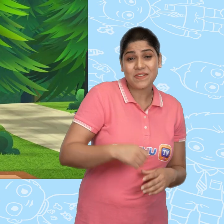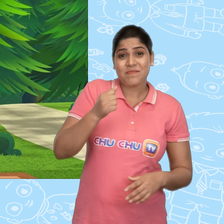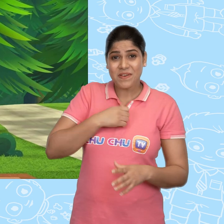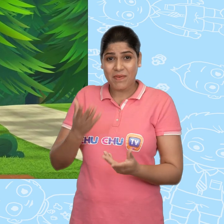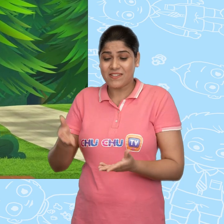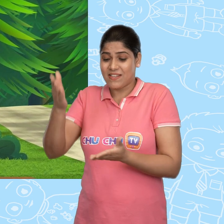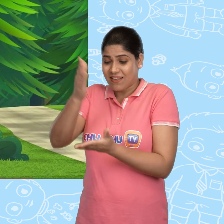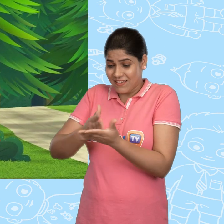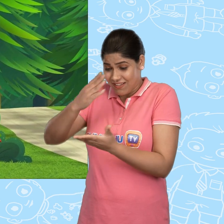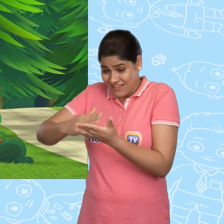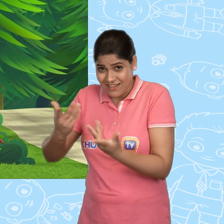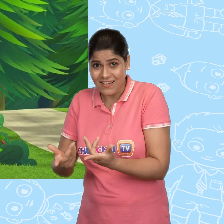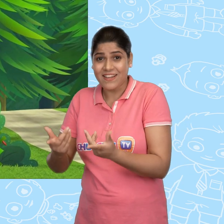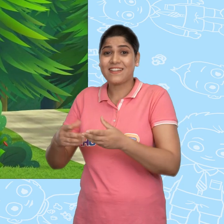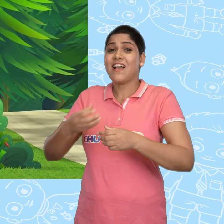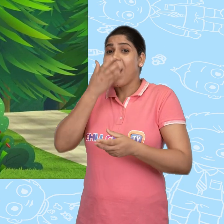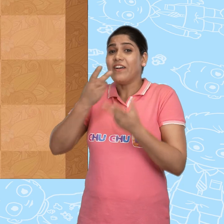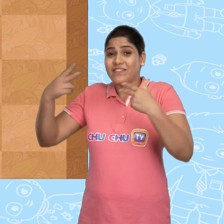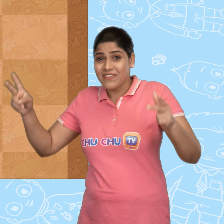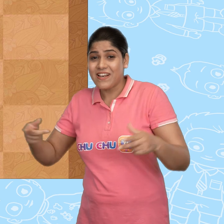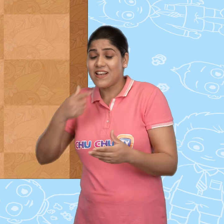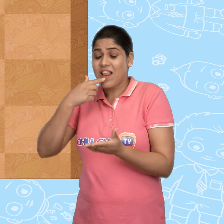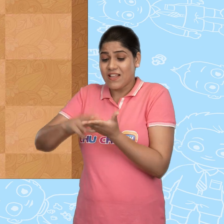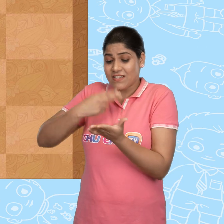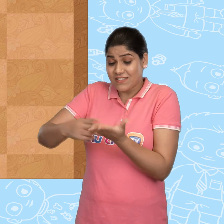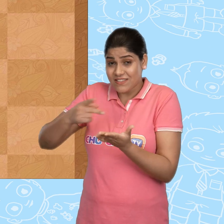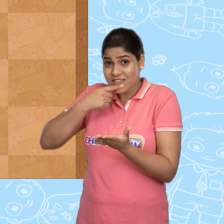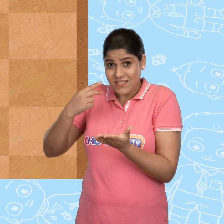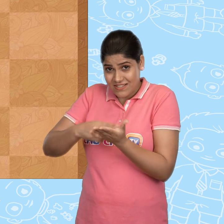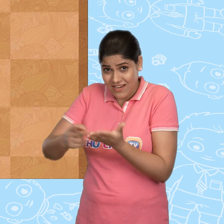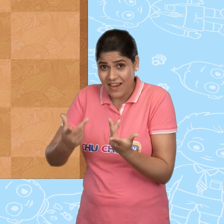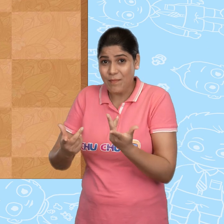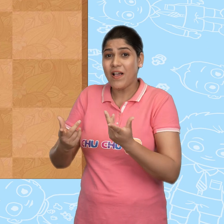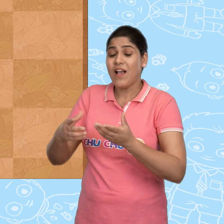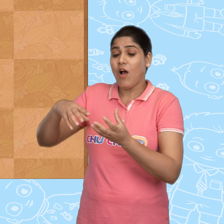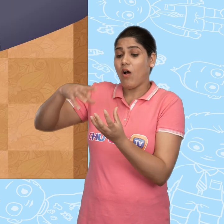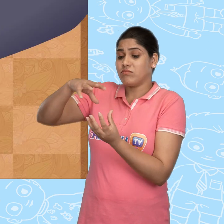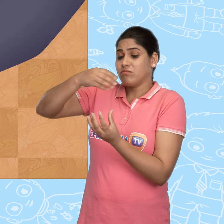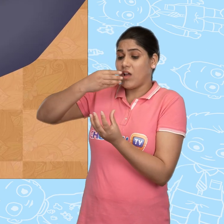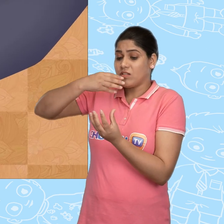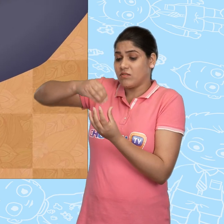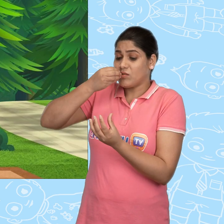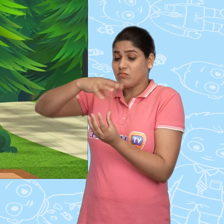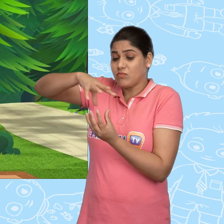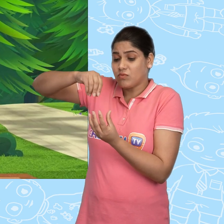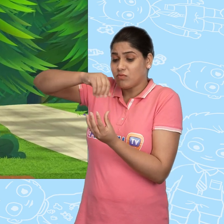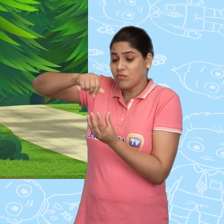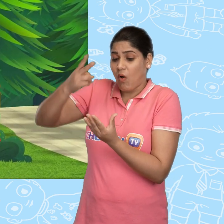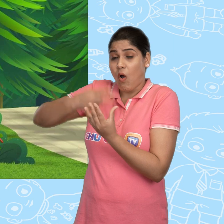I've got cakes, fruits, jams, jellies, breads, pies and lemonade.